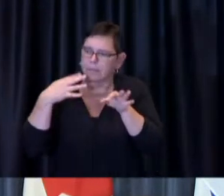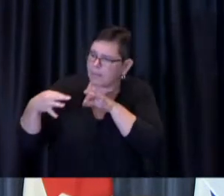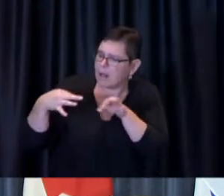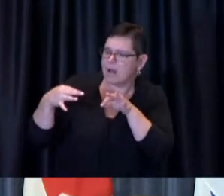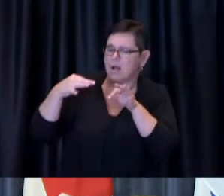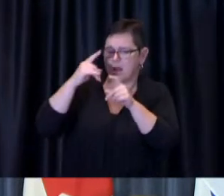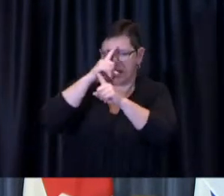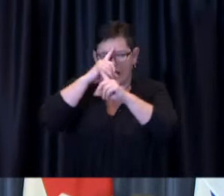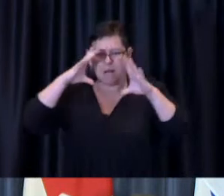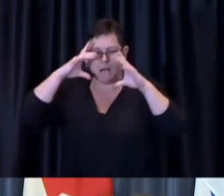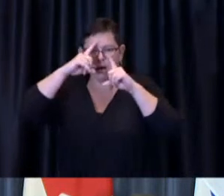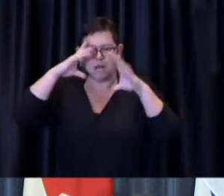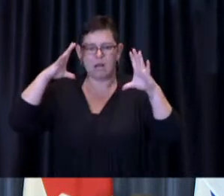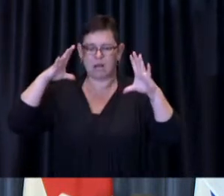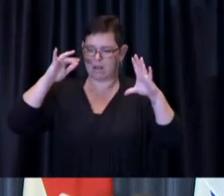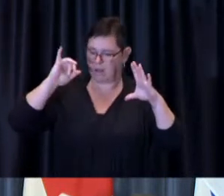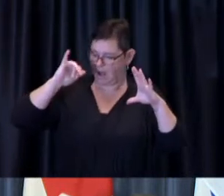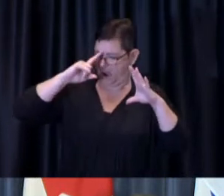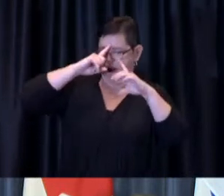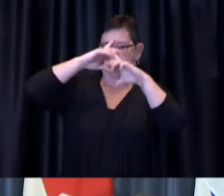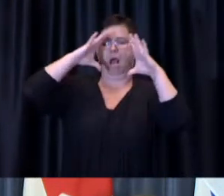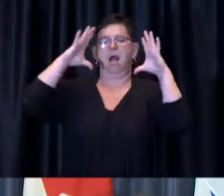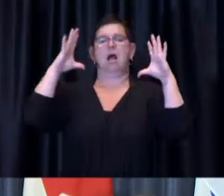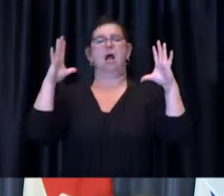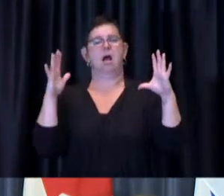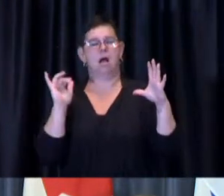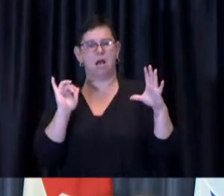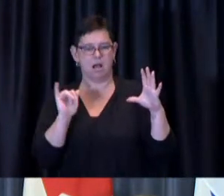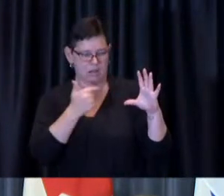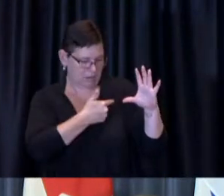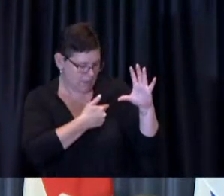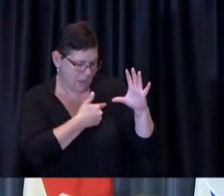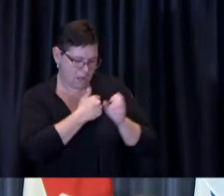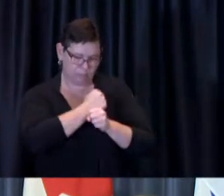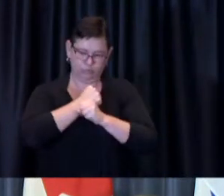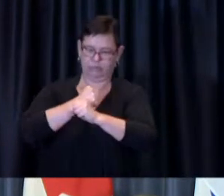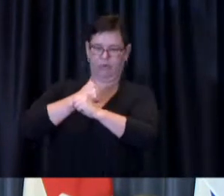science behind vaccines i'm confident that people will go out and pursue this course of action